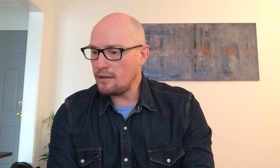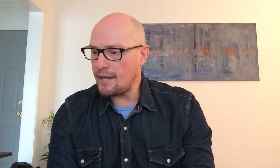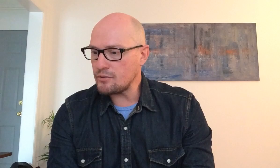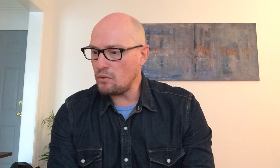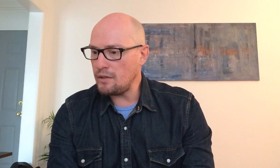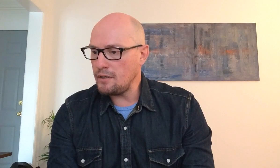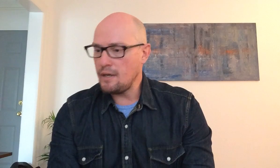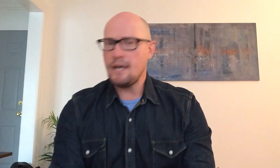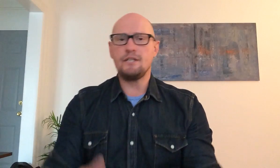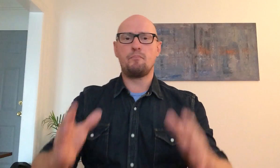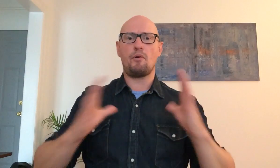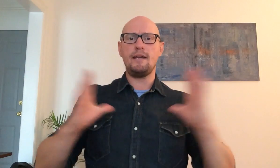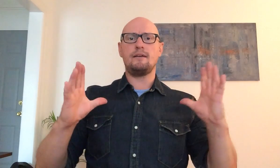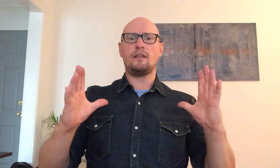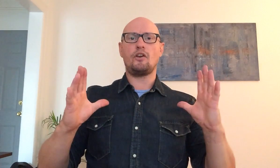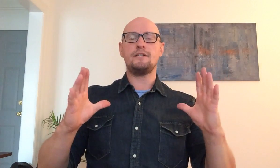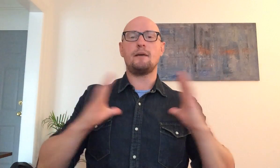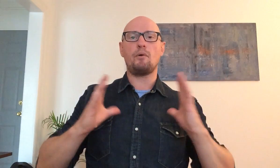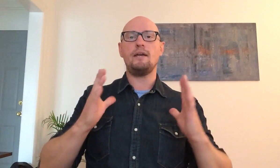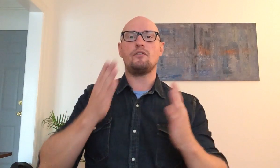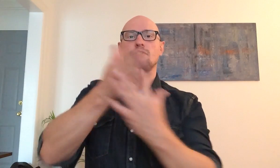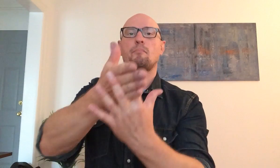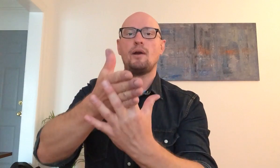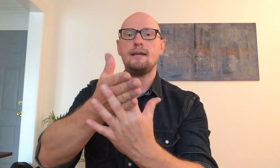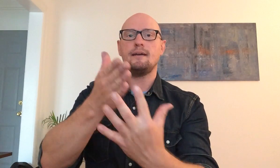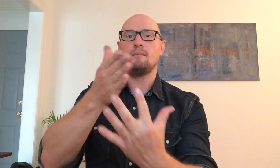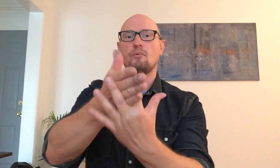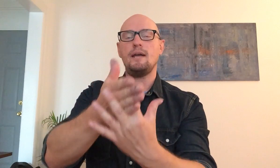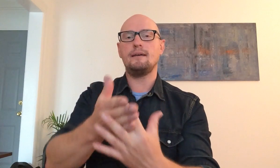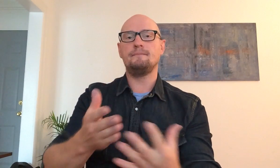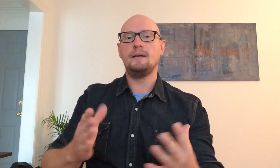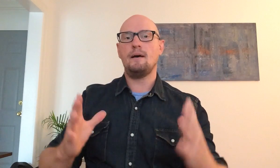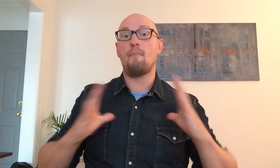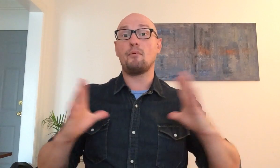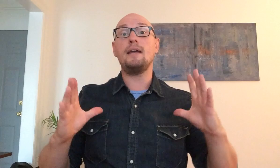last one is break that you're gonna take a break or there's a break break a break